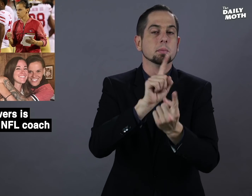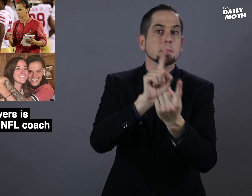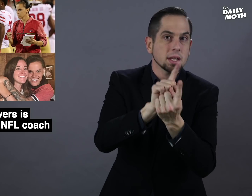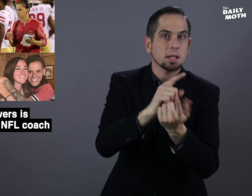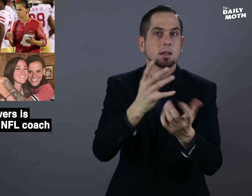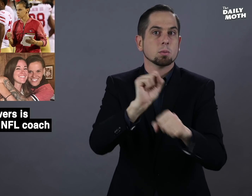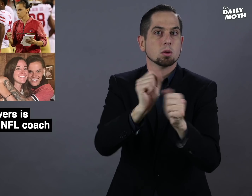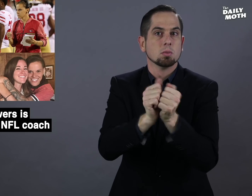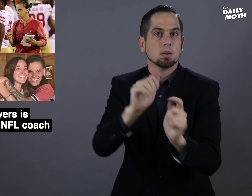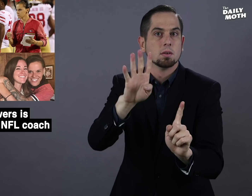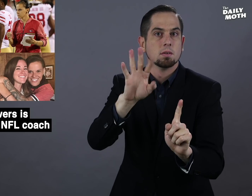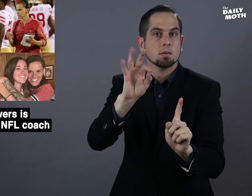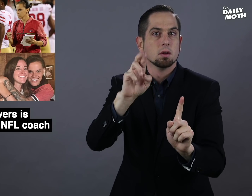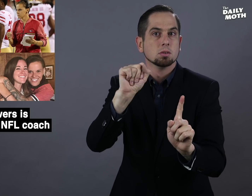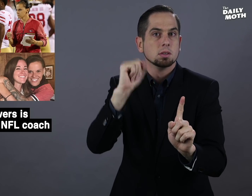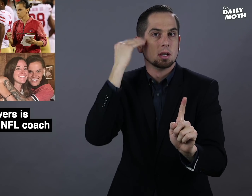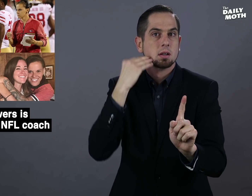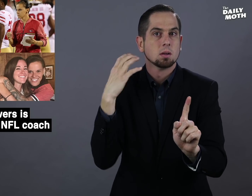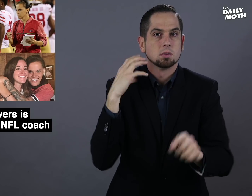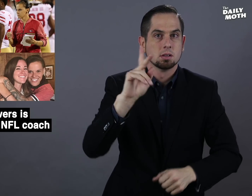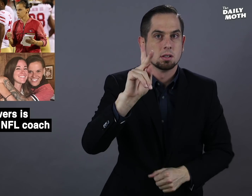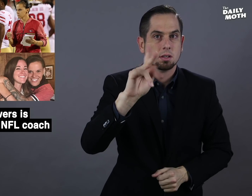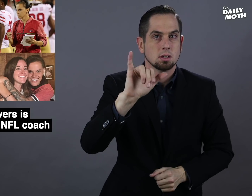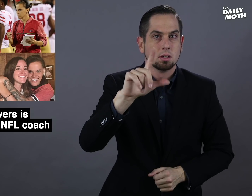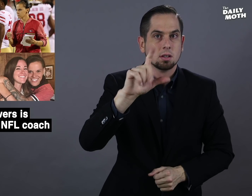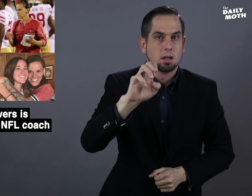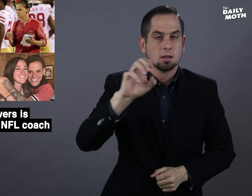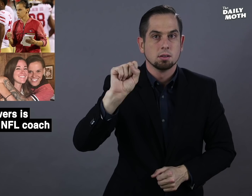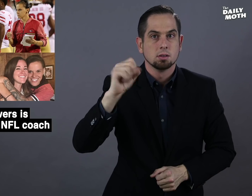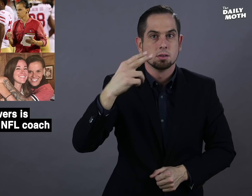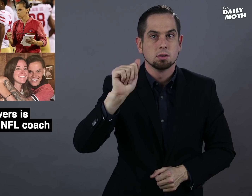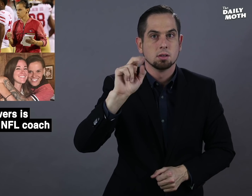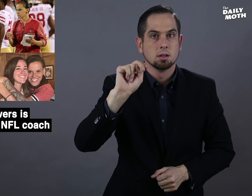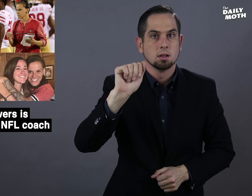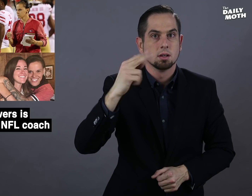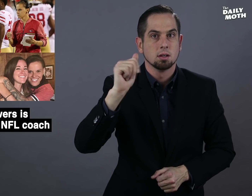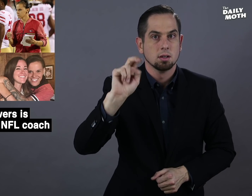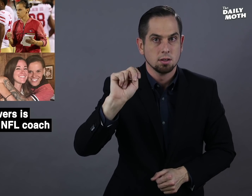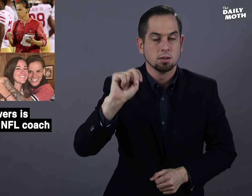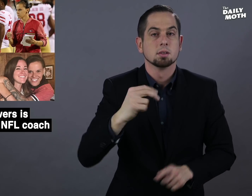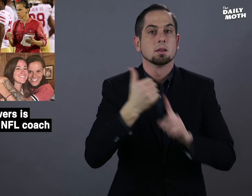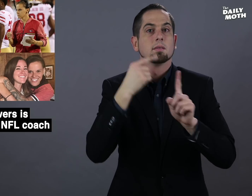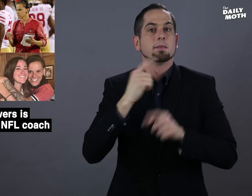which is how she met and worked with the 49ers head coach Kyle Shanahan.